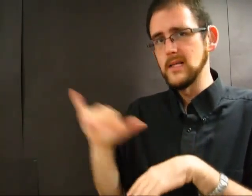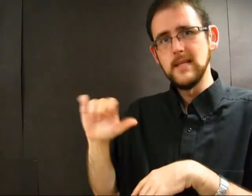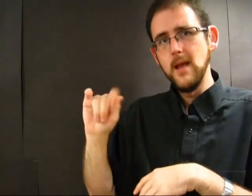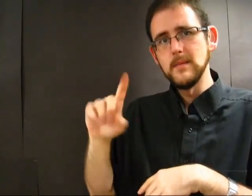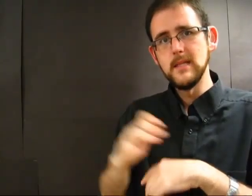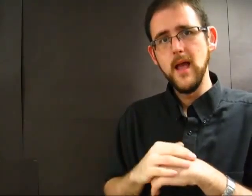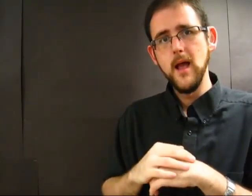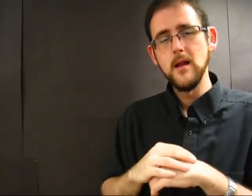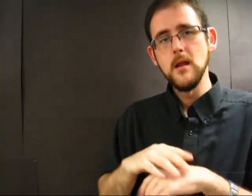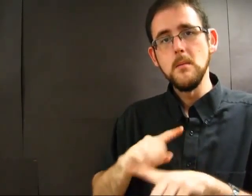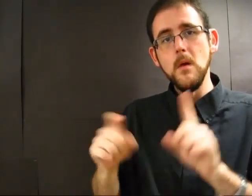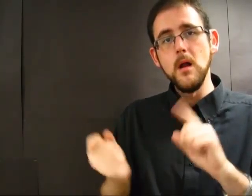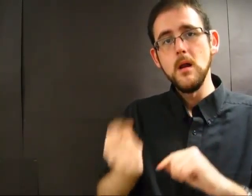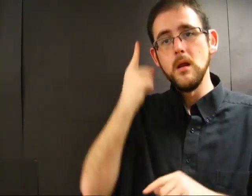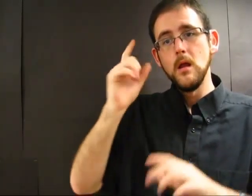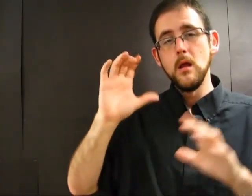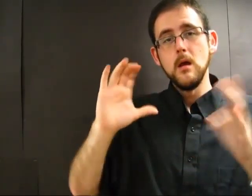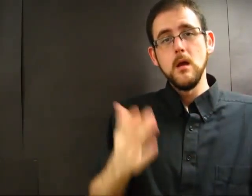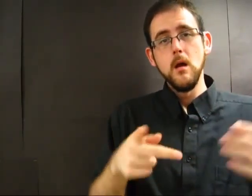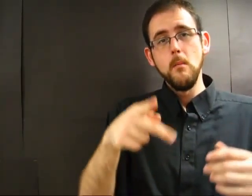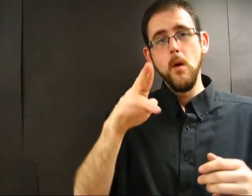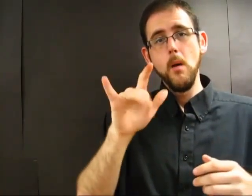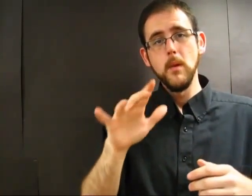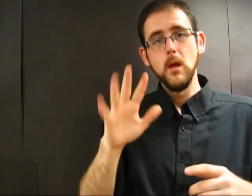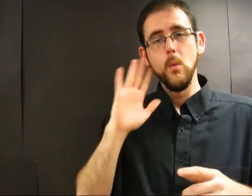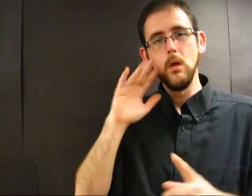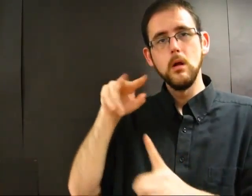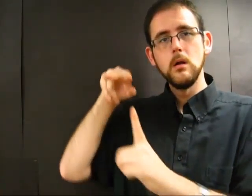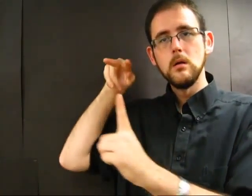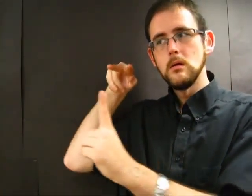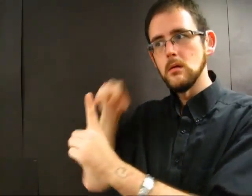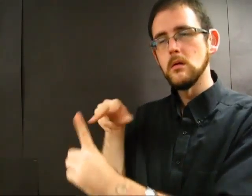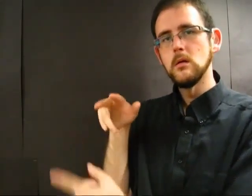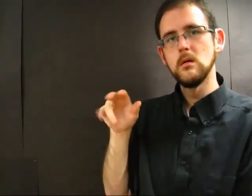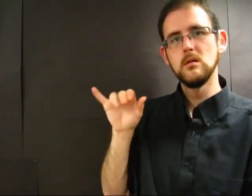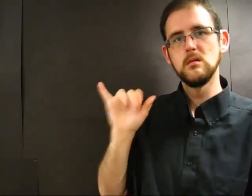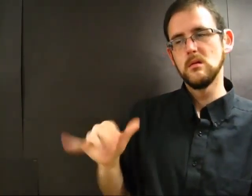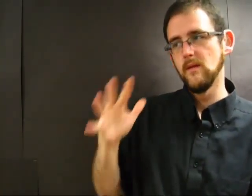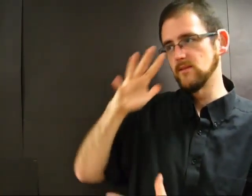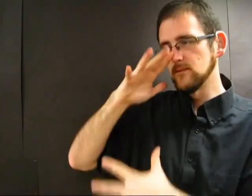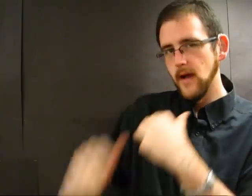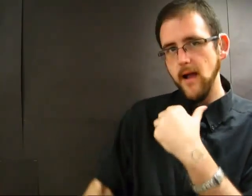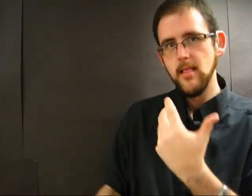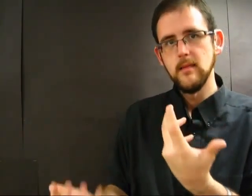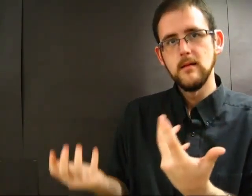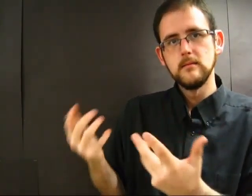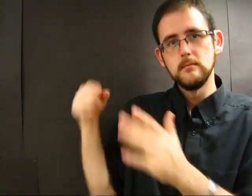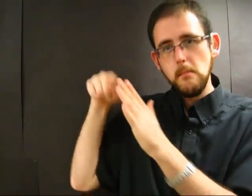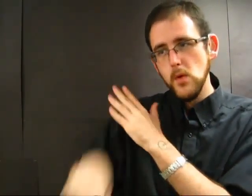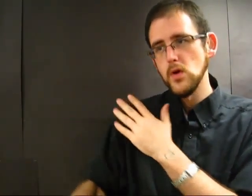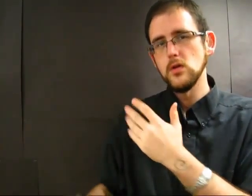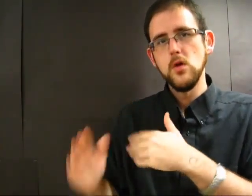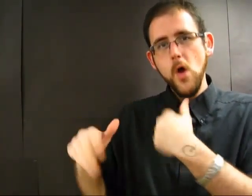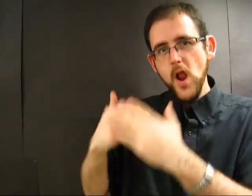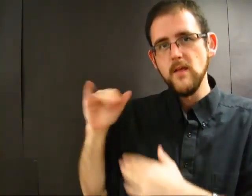the same side, but when the public sees what AOR does, they think that both organizations